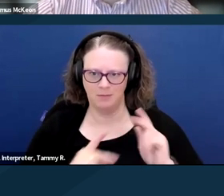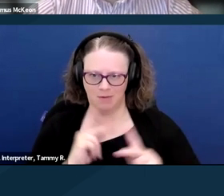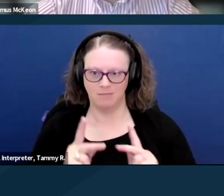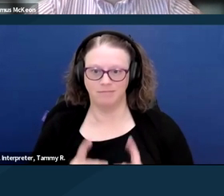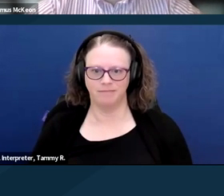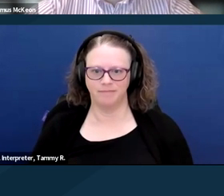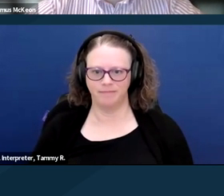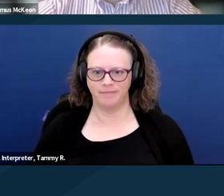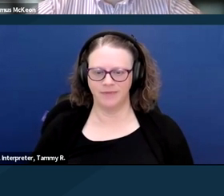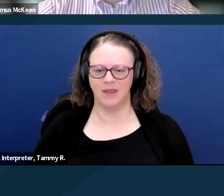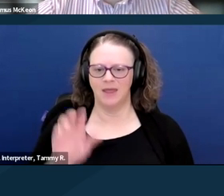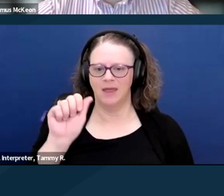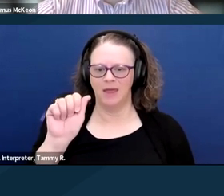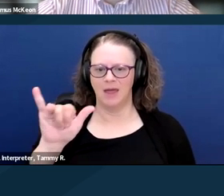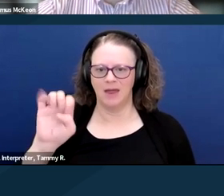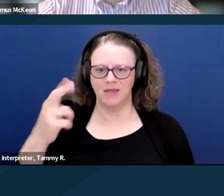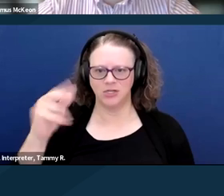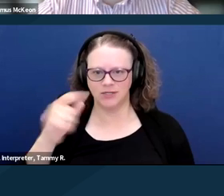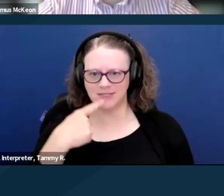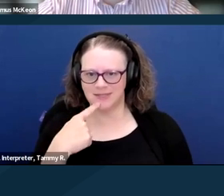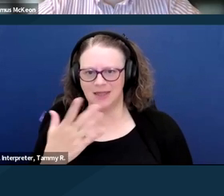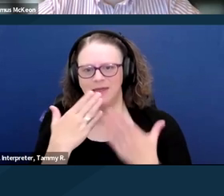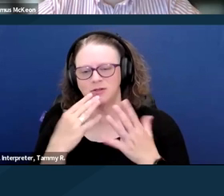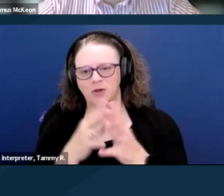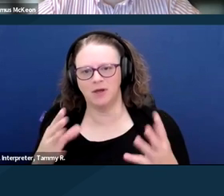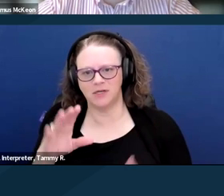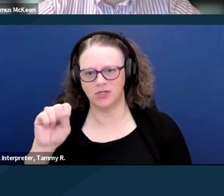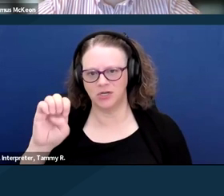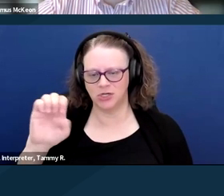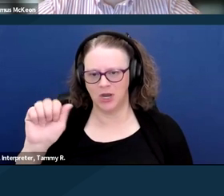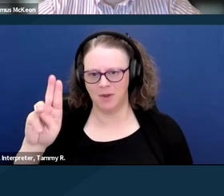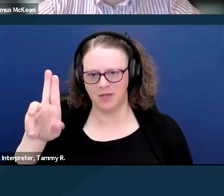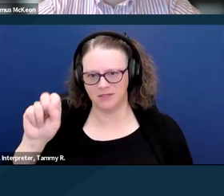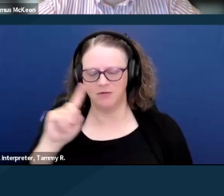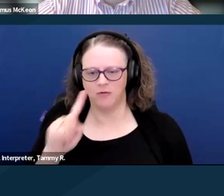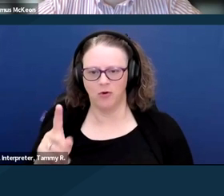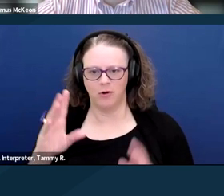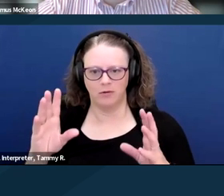Thank you so much, Seamus, for delivering that background